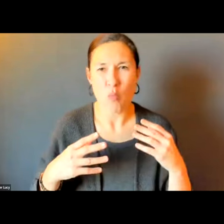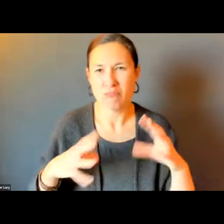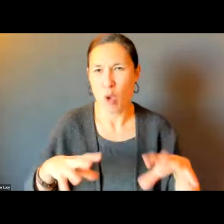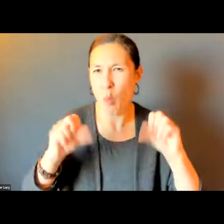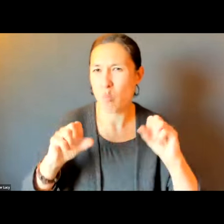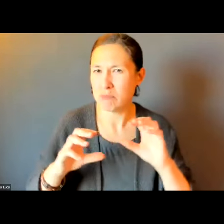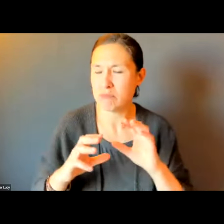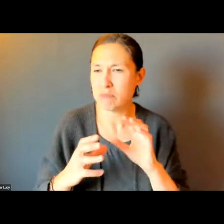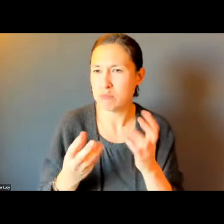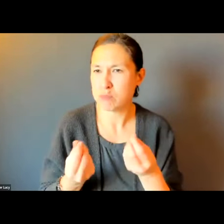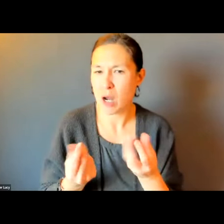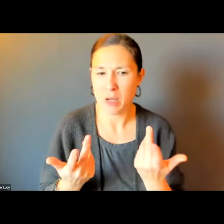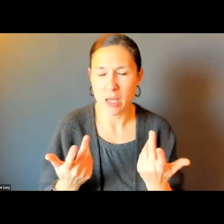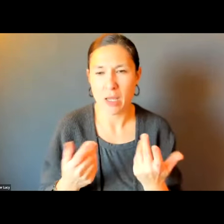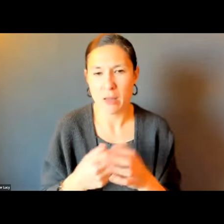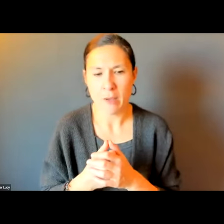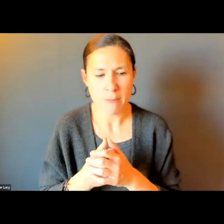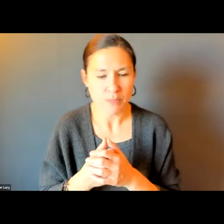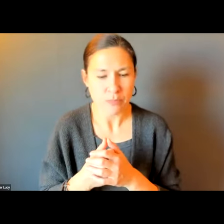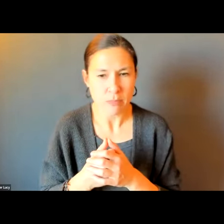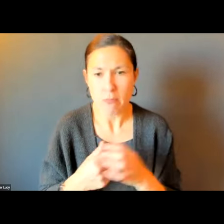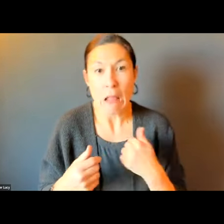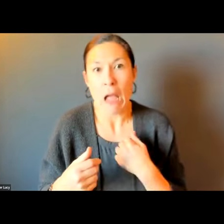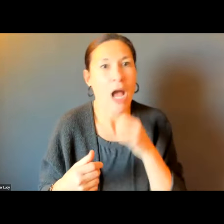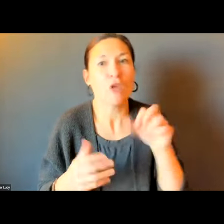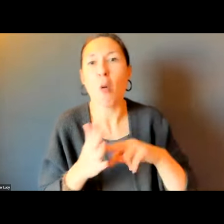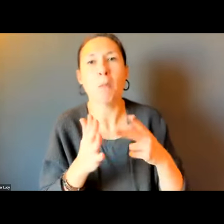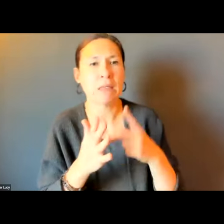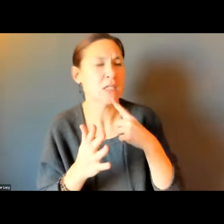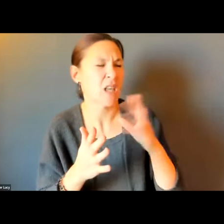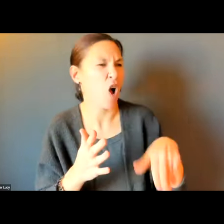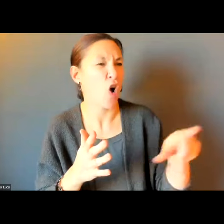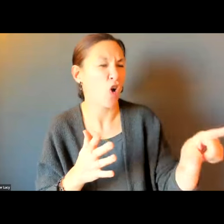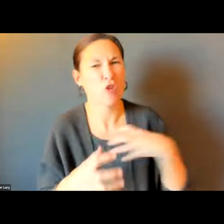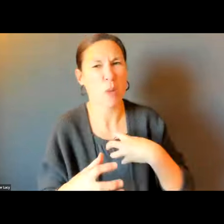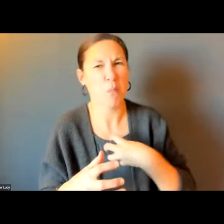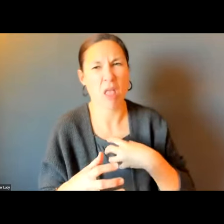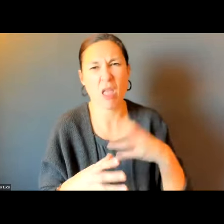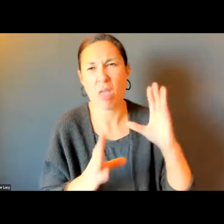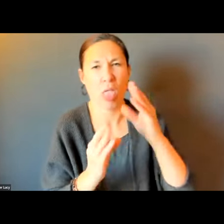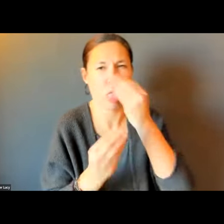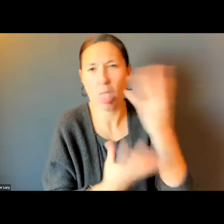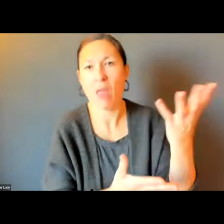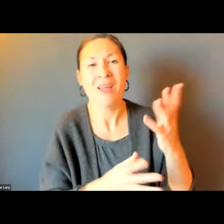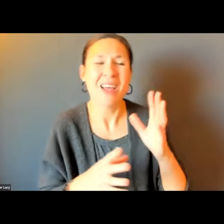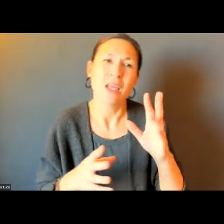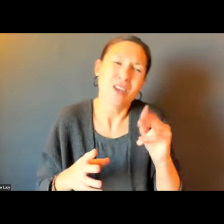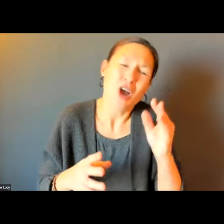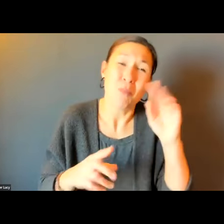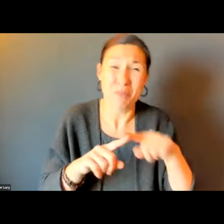EDUCATION AND MAYBE SOME -- I DON'T MEAN TO MAKE IT DIFFICULT FOR ANY OF US, SOME LATITUDE